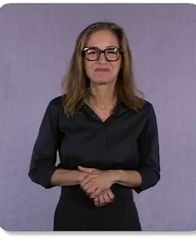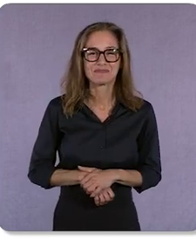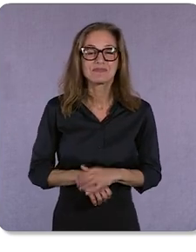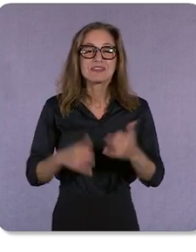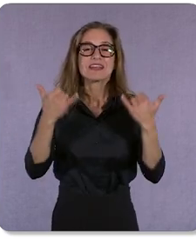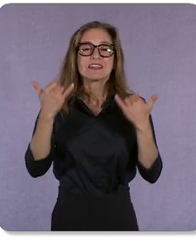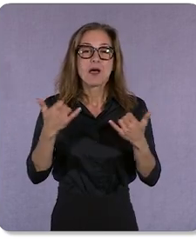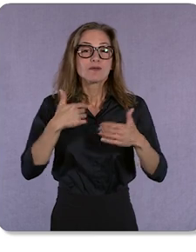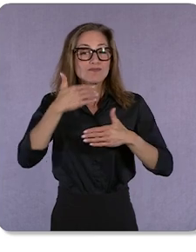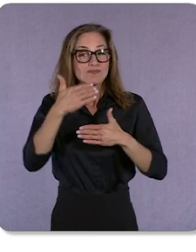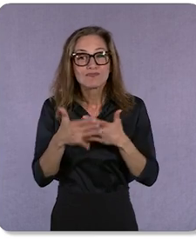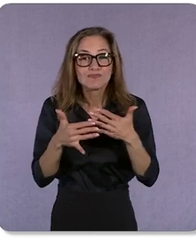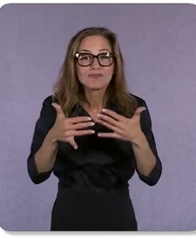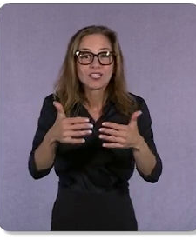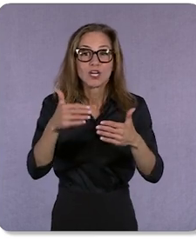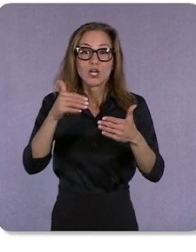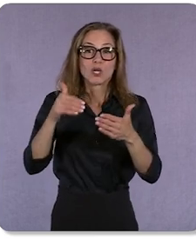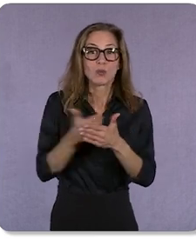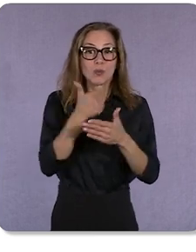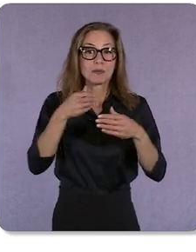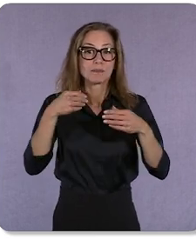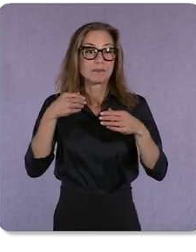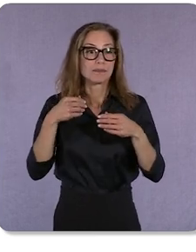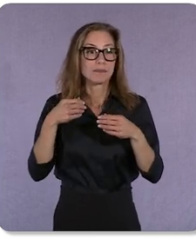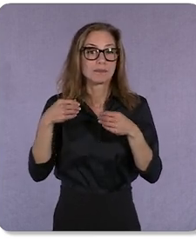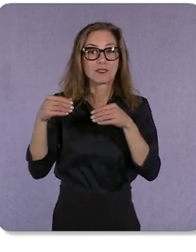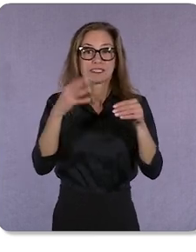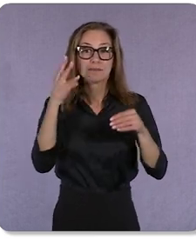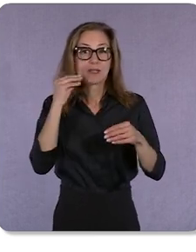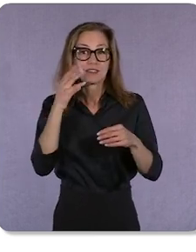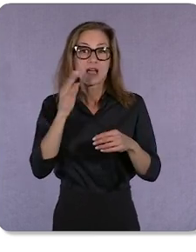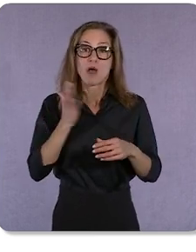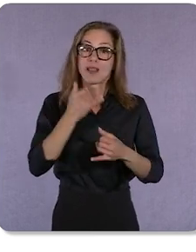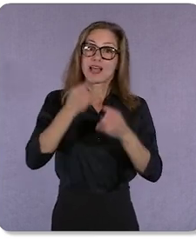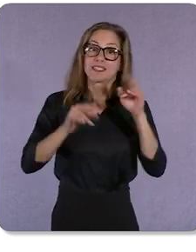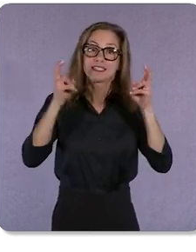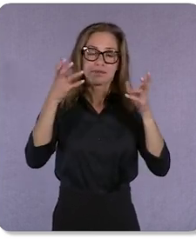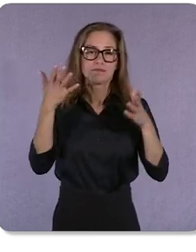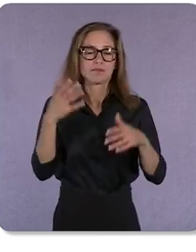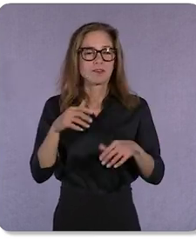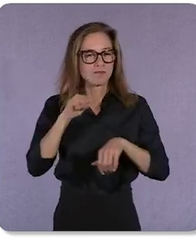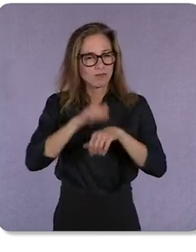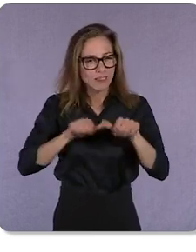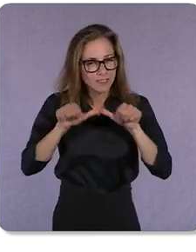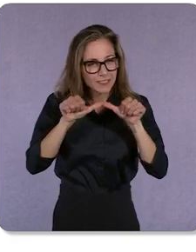merchant experience and our last theme, Resilience, I’d like to introduce my colleague, Matt Madrigal.